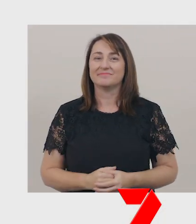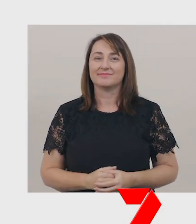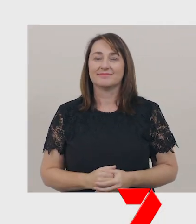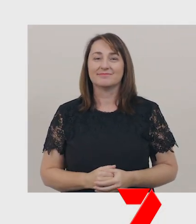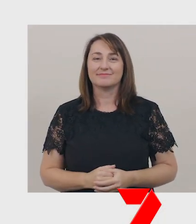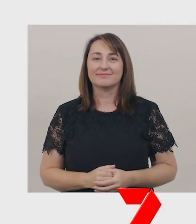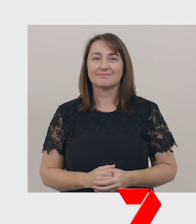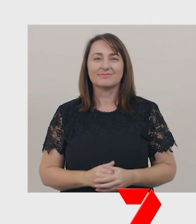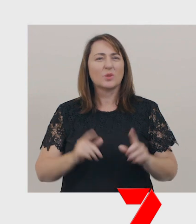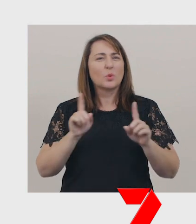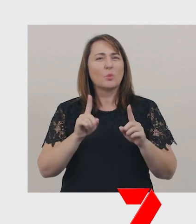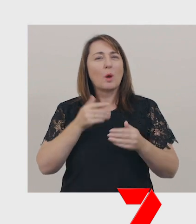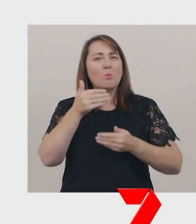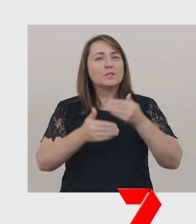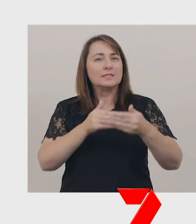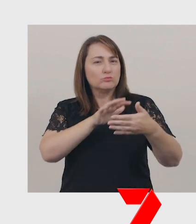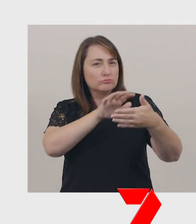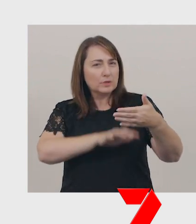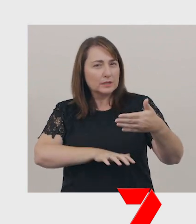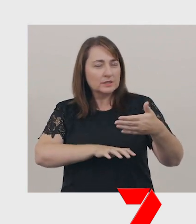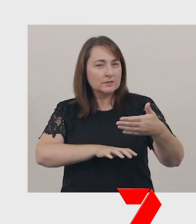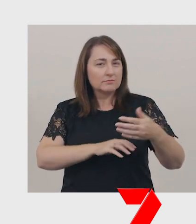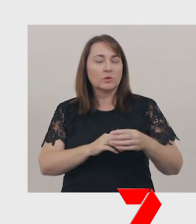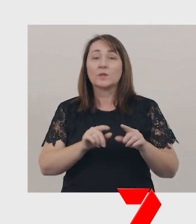A procedural text is different to an imaginative text,